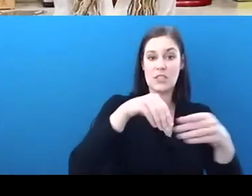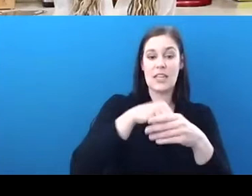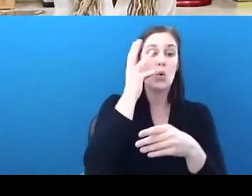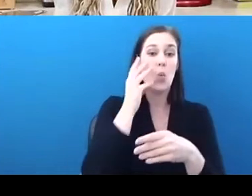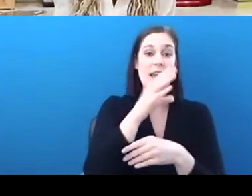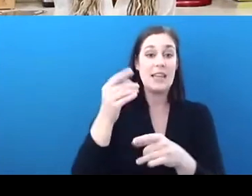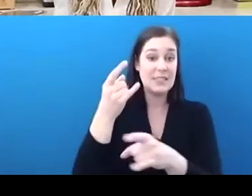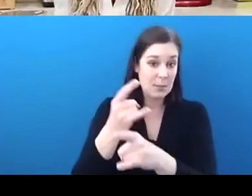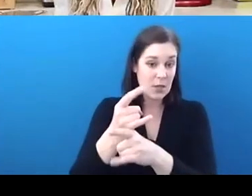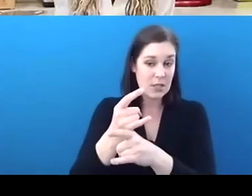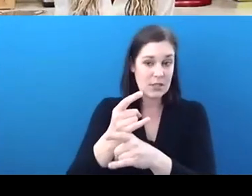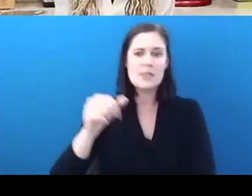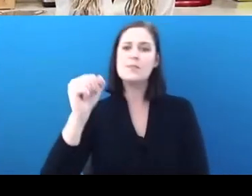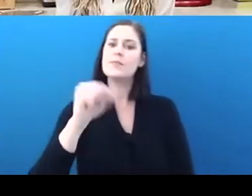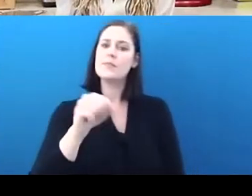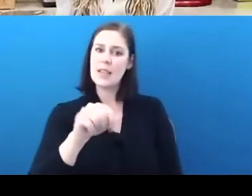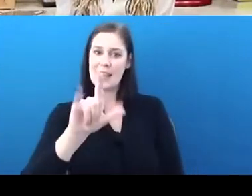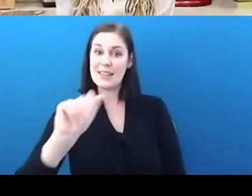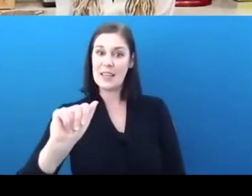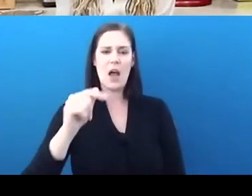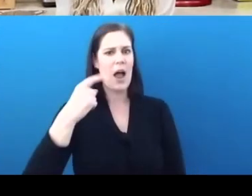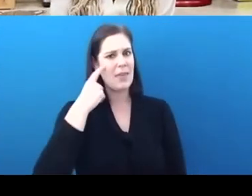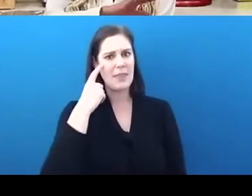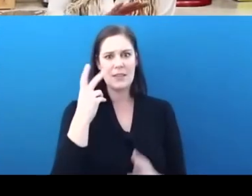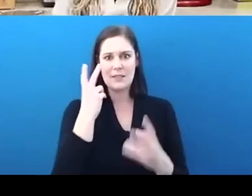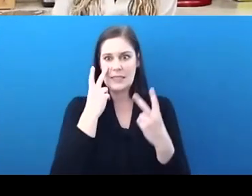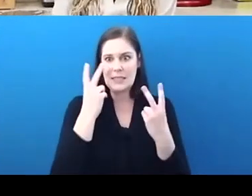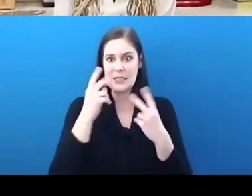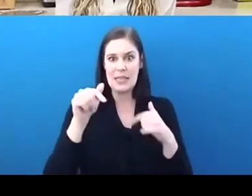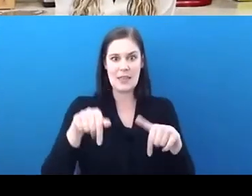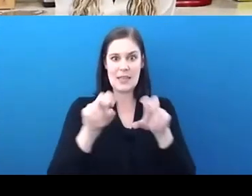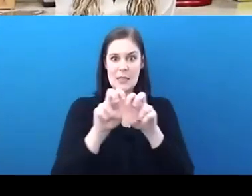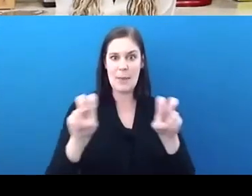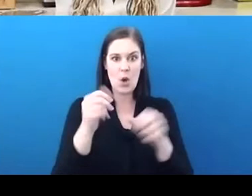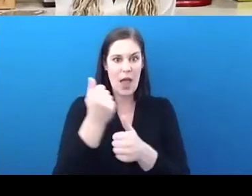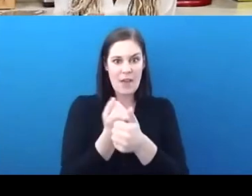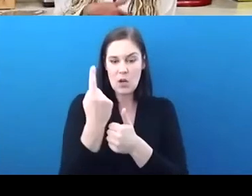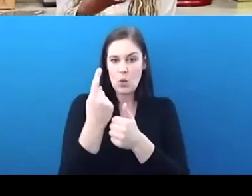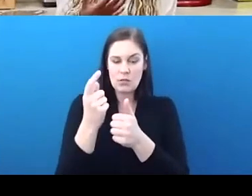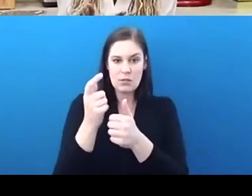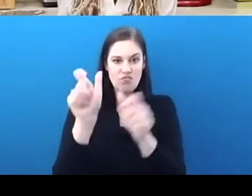this panel, we're all diverse. Everyone is an individual. I mean we have different privileges